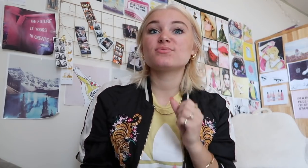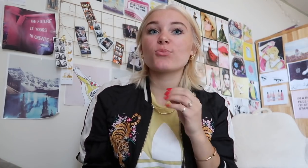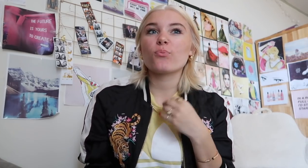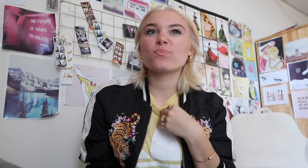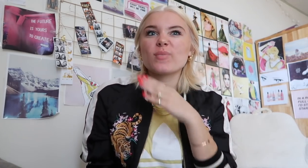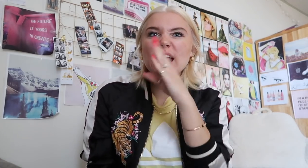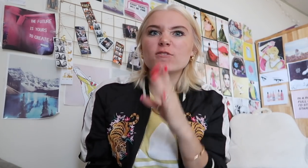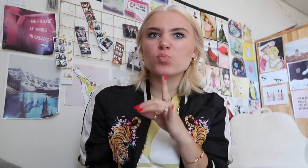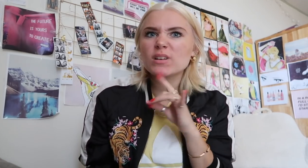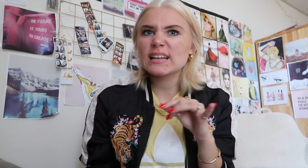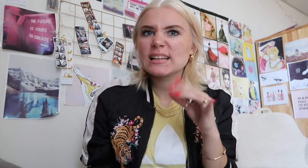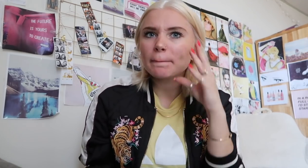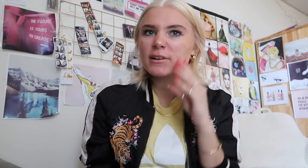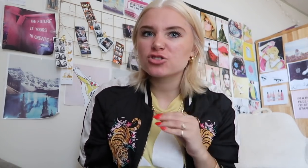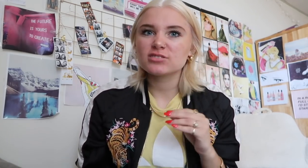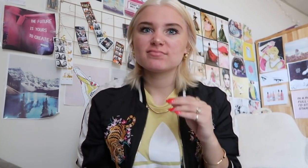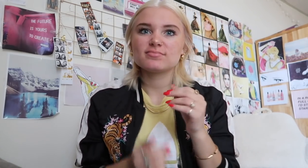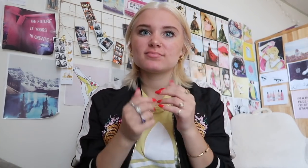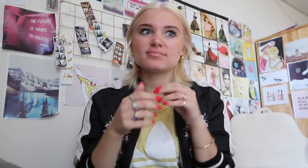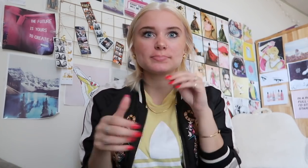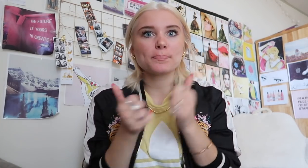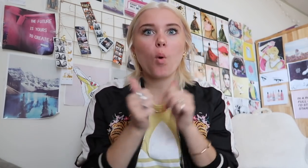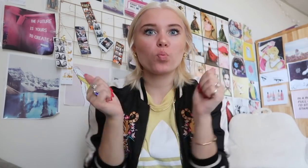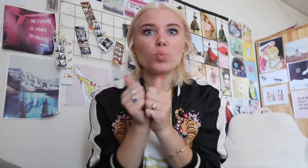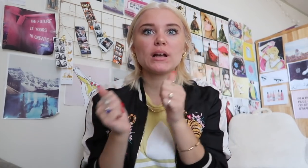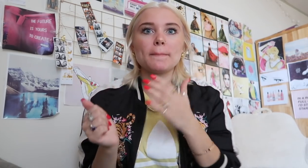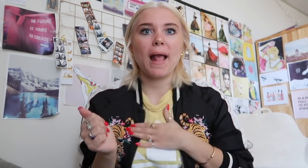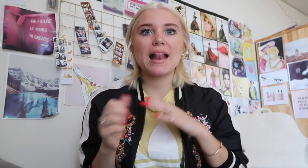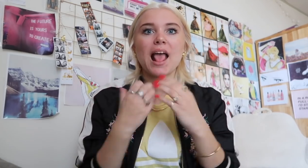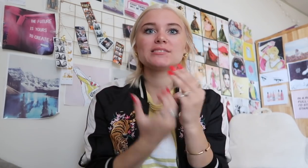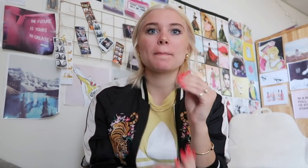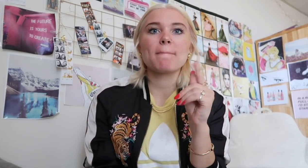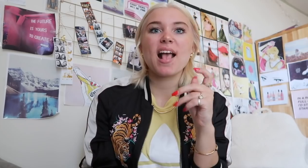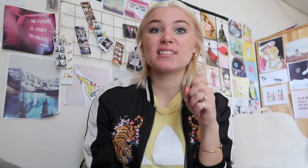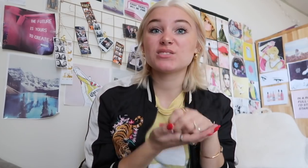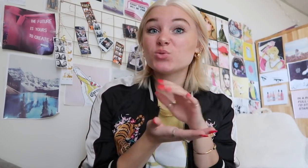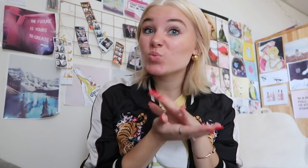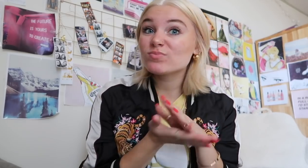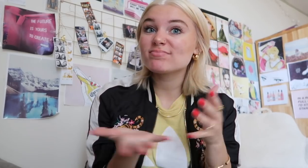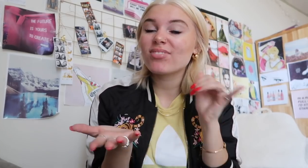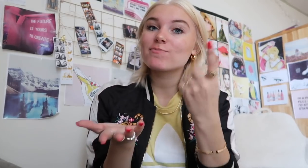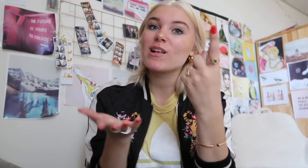so yeah I never really had that experience to play with my own classmates